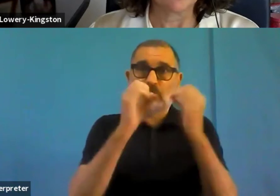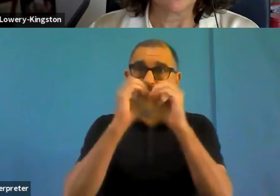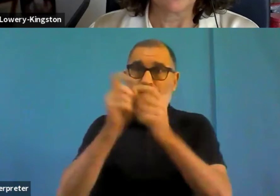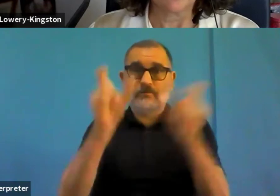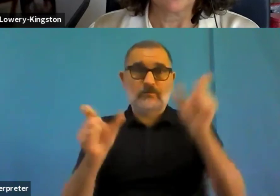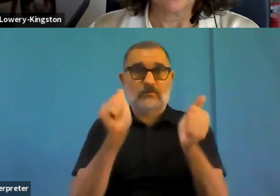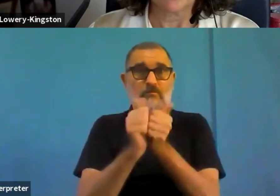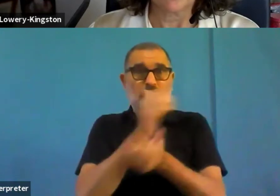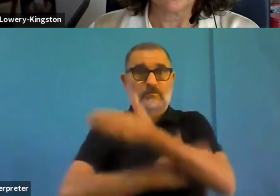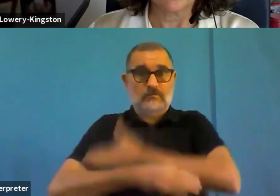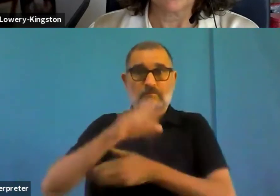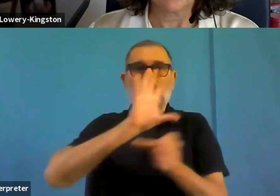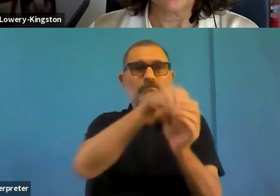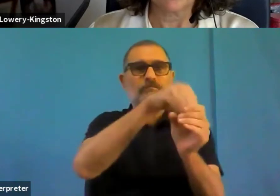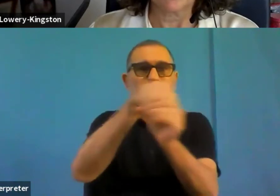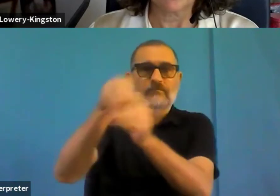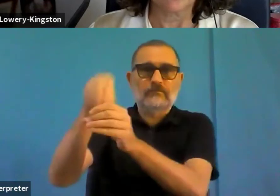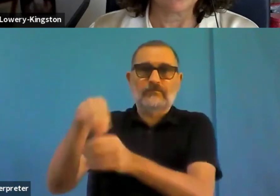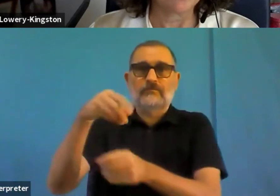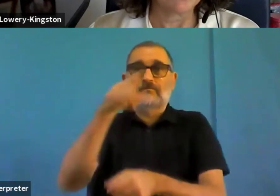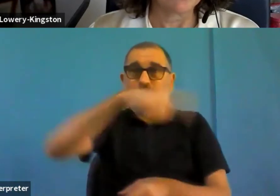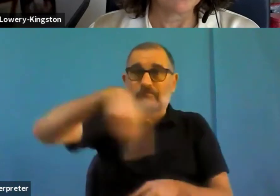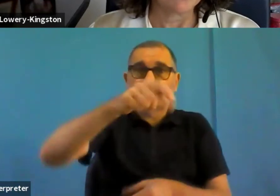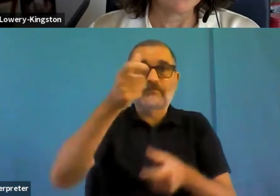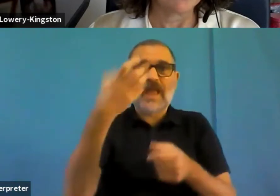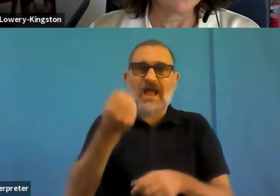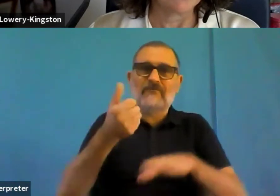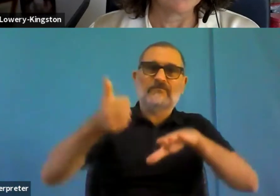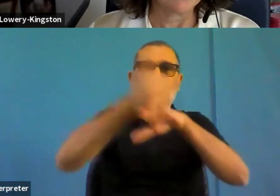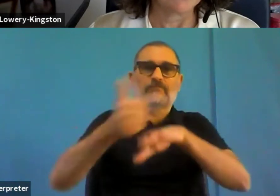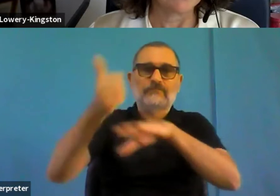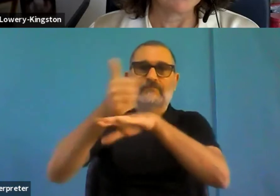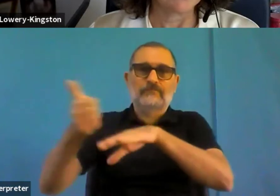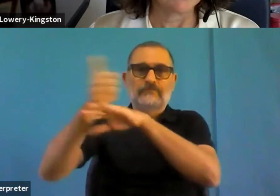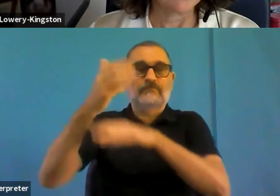are aware of it. So let me say it here, if I may.